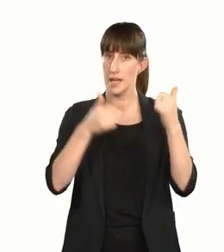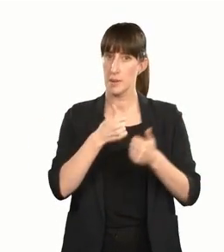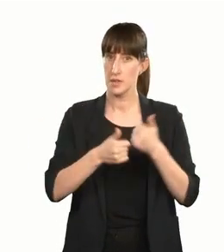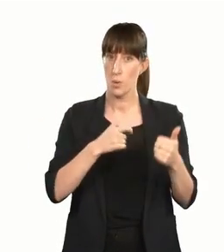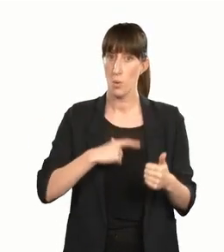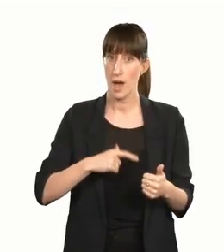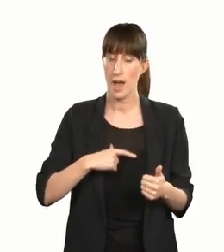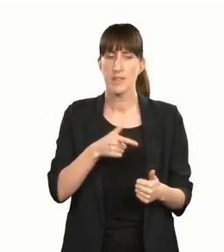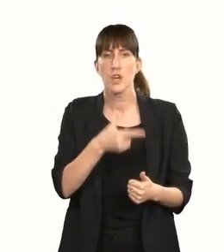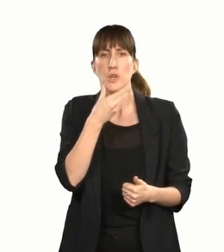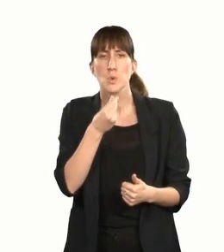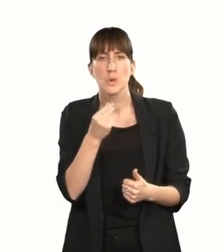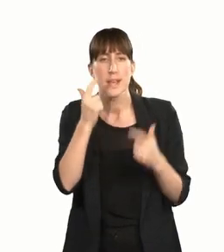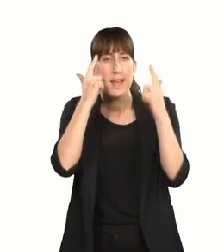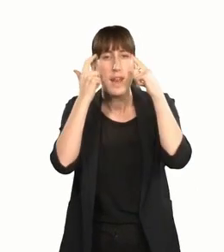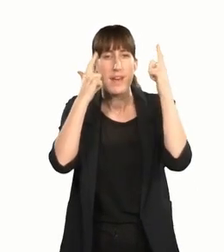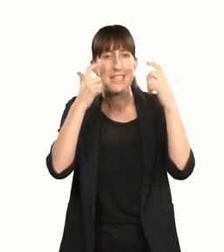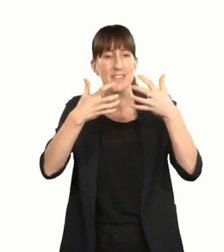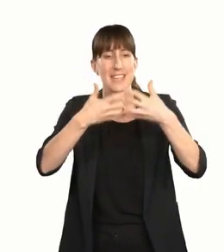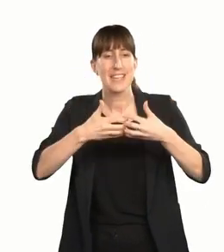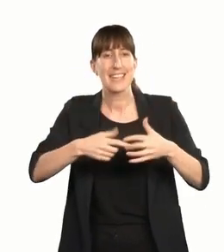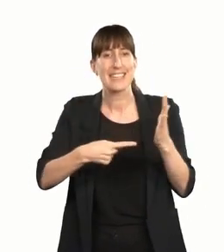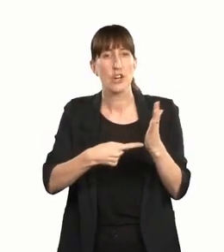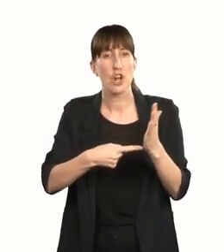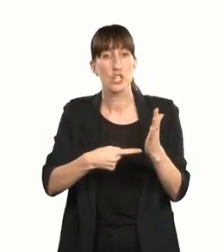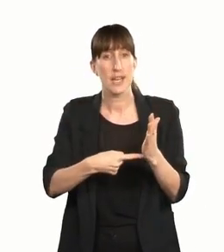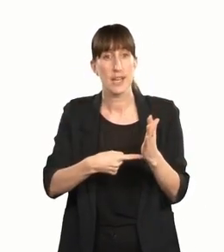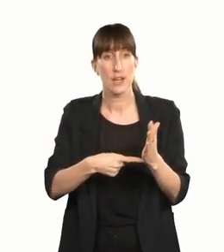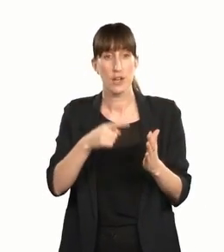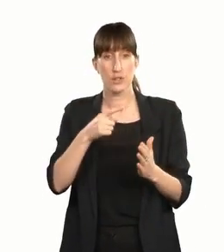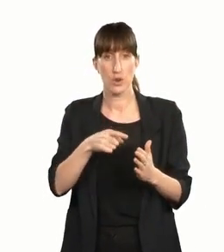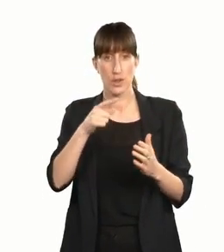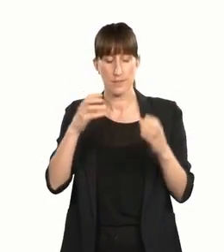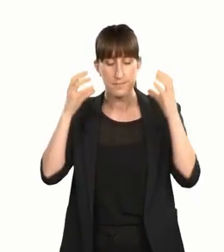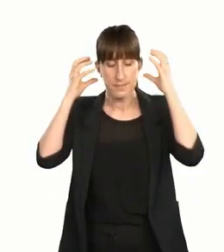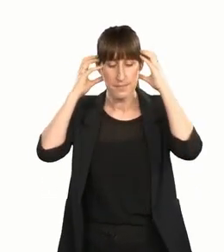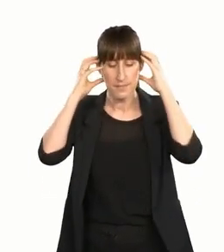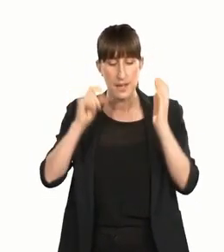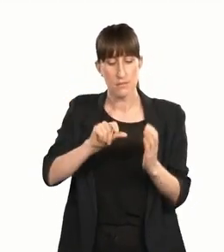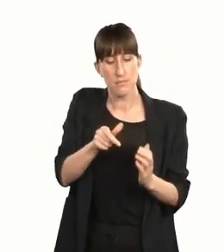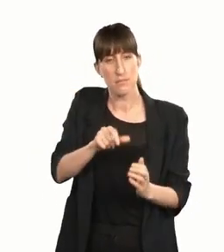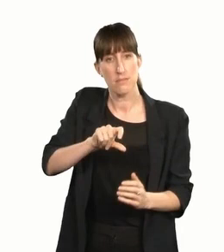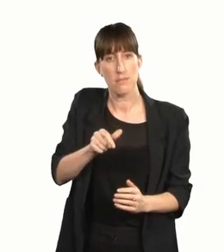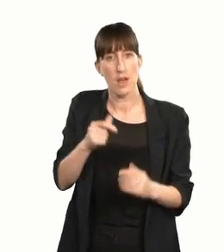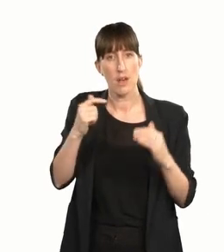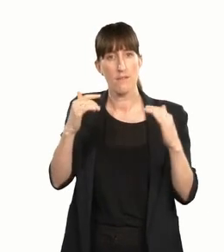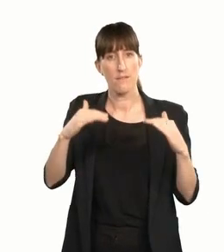'innovative technology that allows patrons to moderate 'the volume of an orchestral concert to comfortable levels